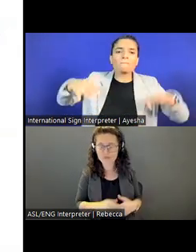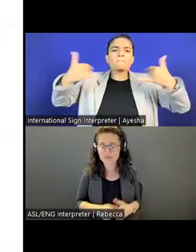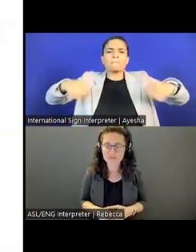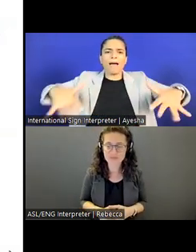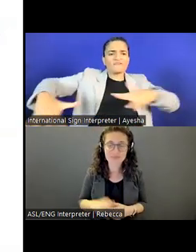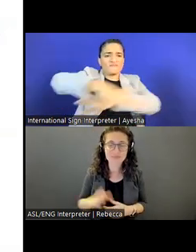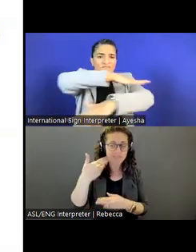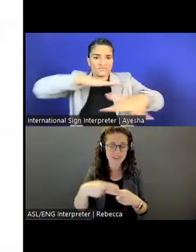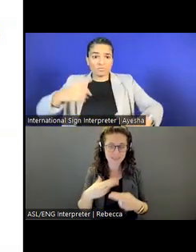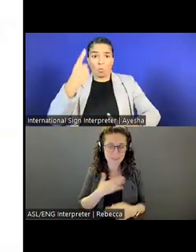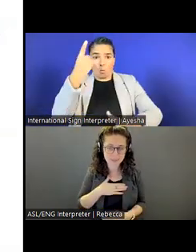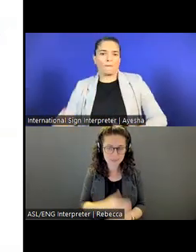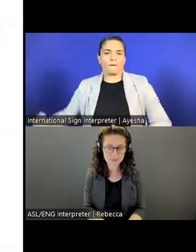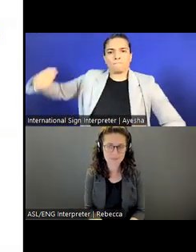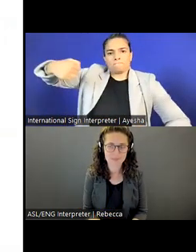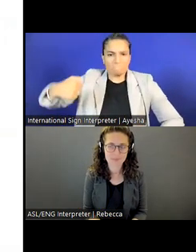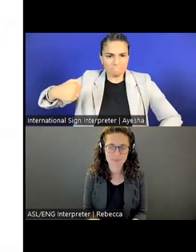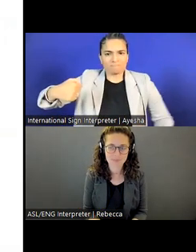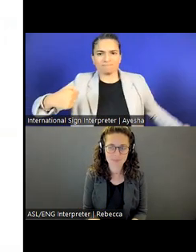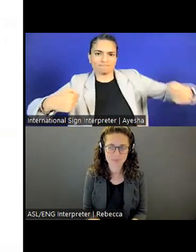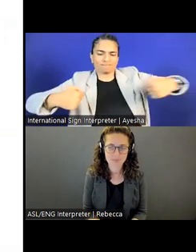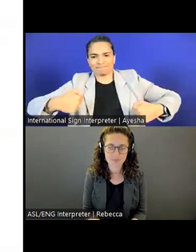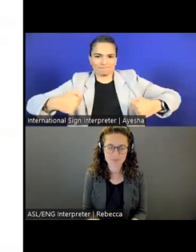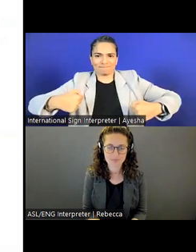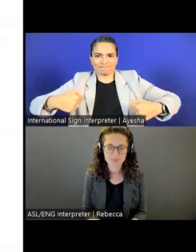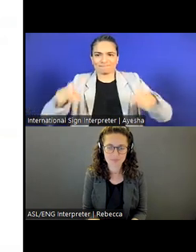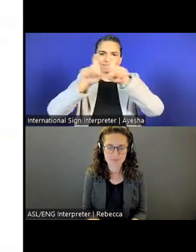Next slide, please.